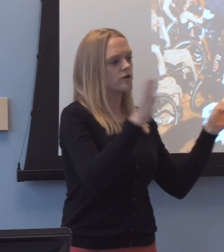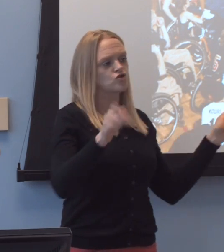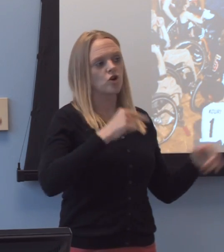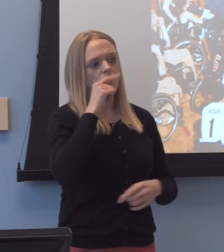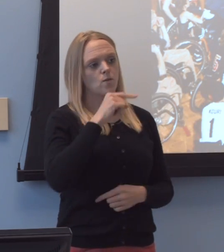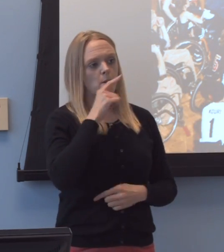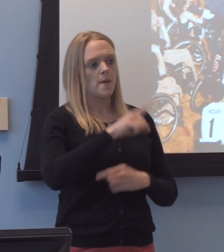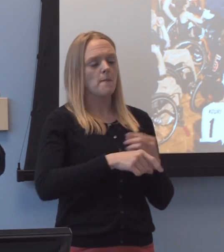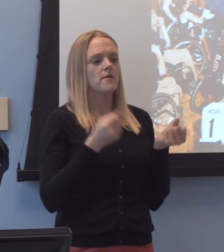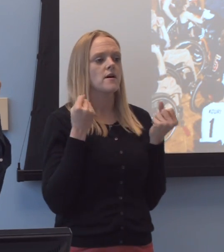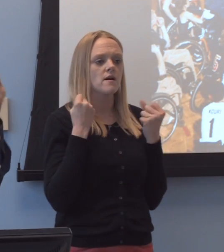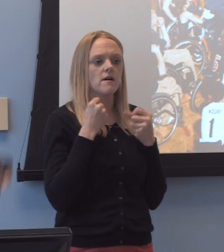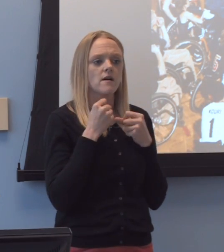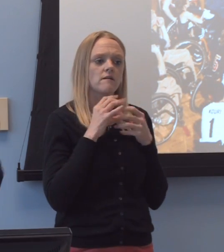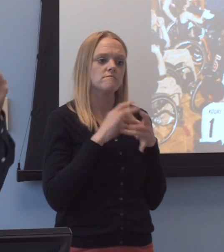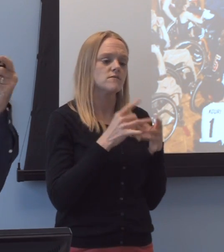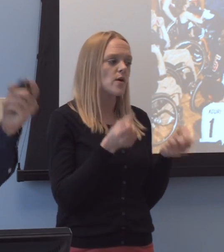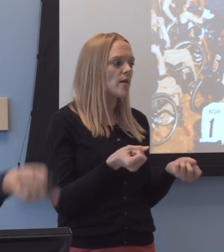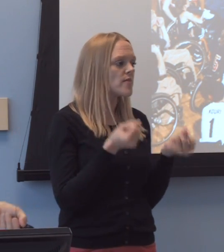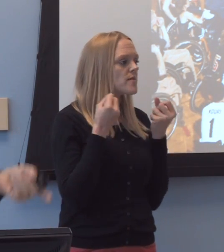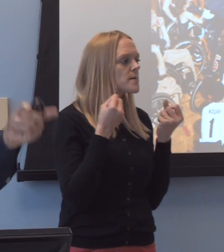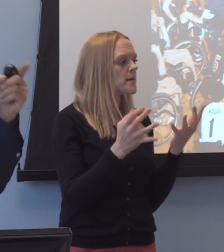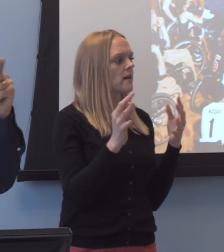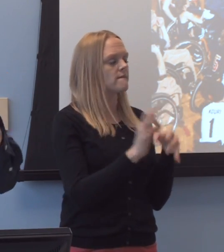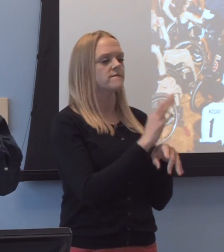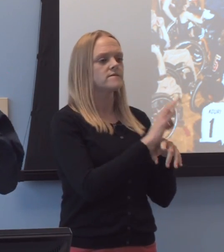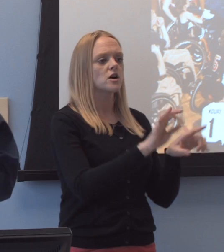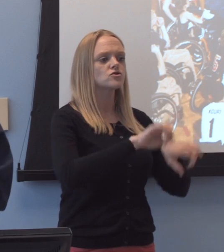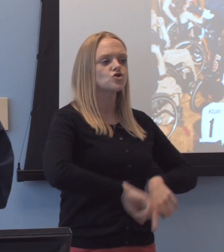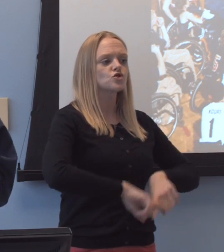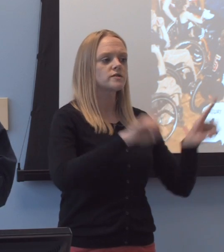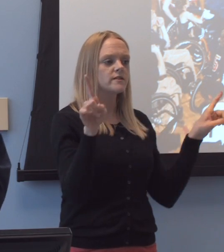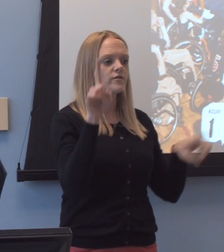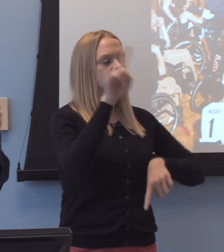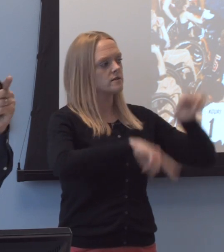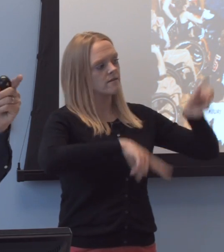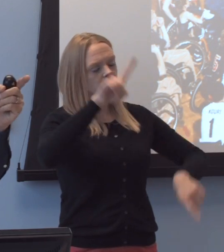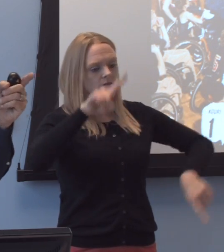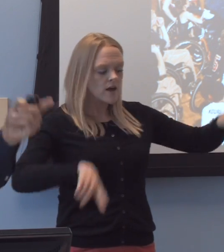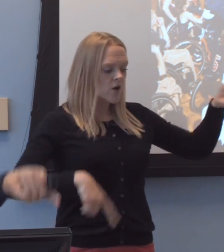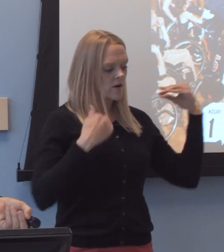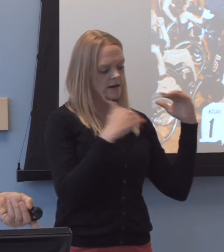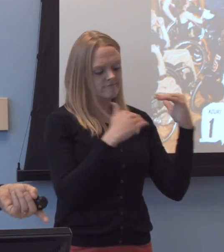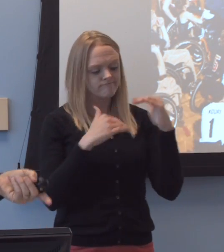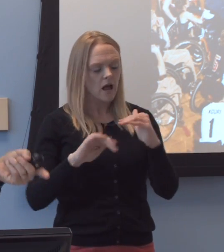"on the many functional differences "and varying impairments and how they affect life